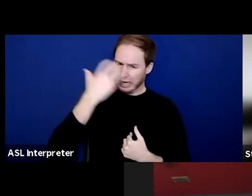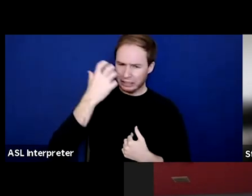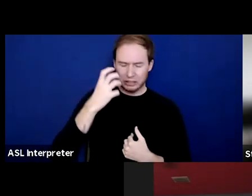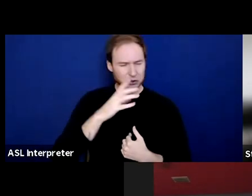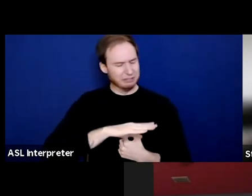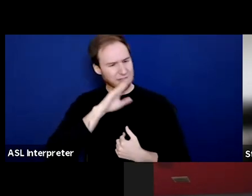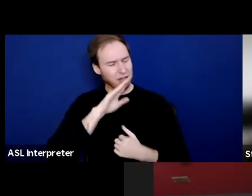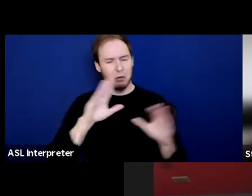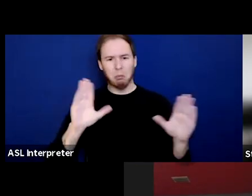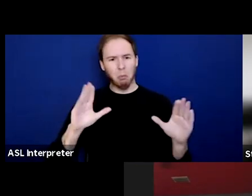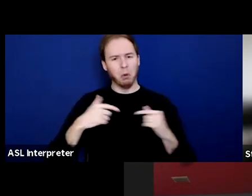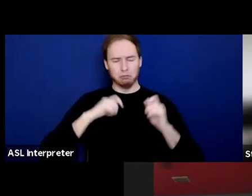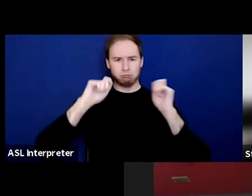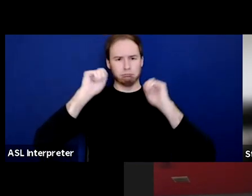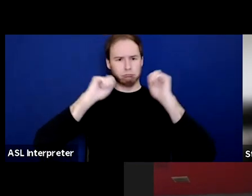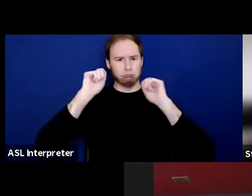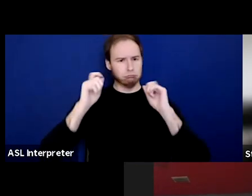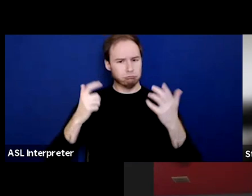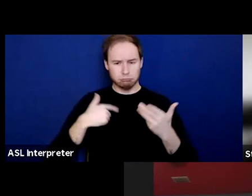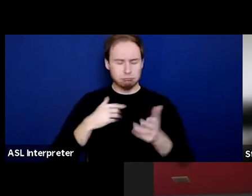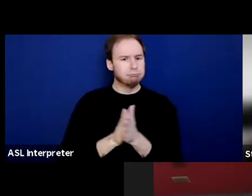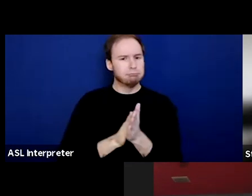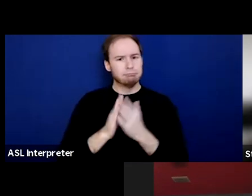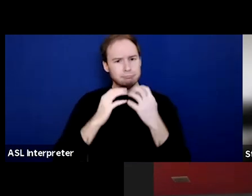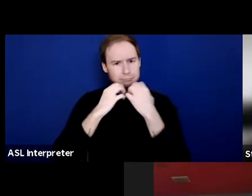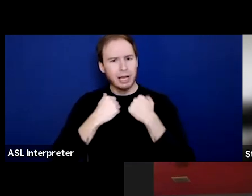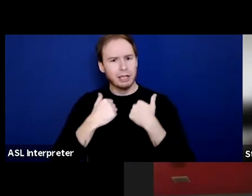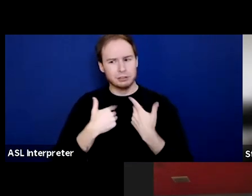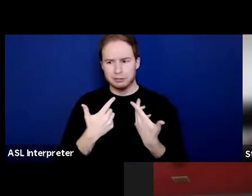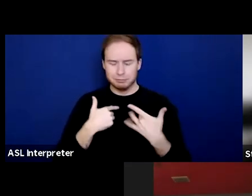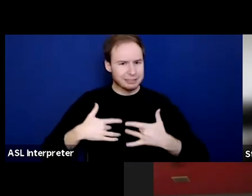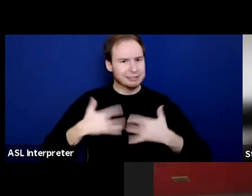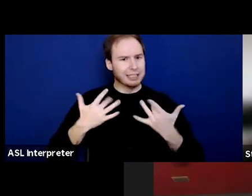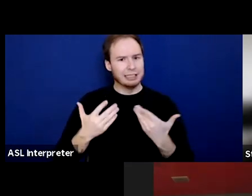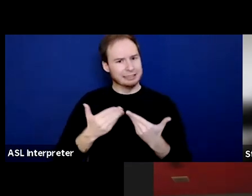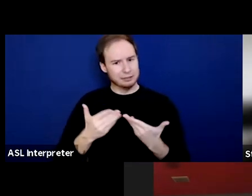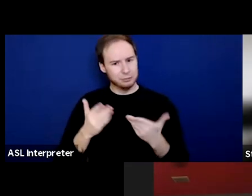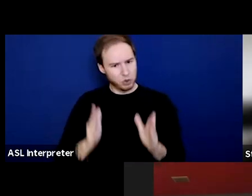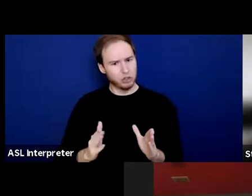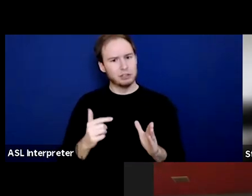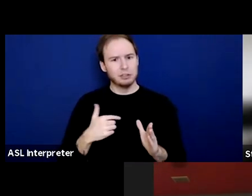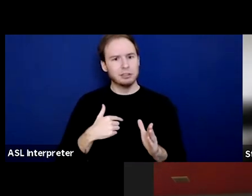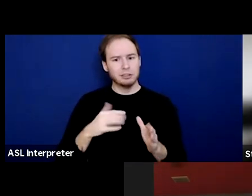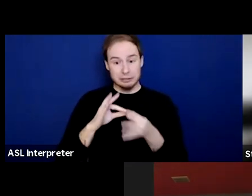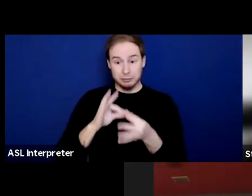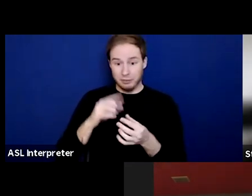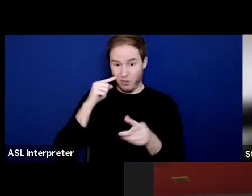when I'm just very expressive and passionate. Because I am a very passionate person, especially when it comes to this work.